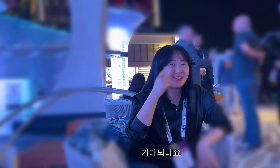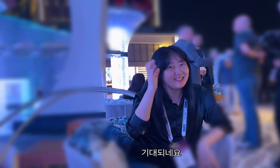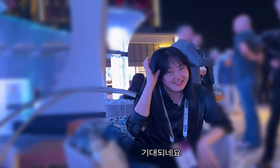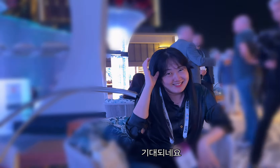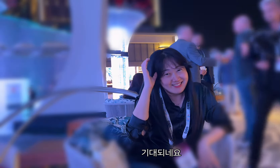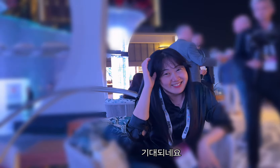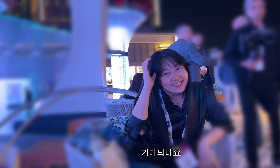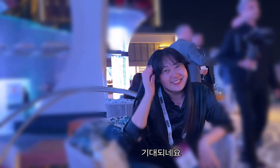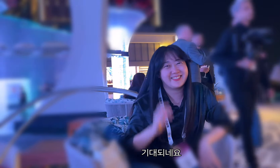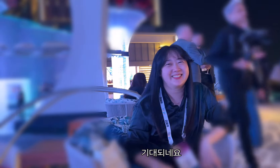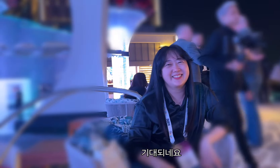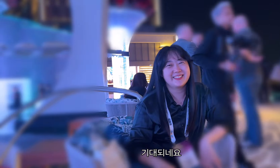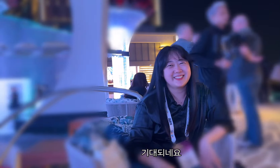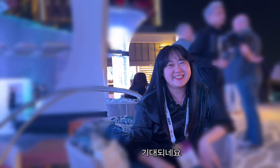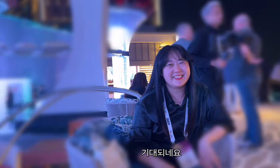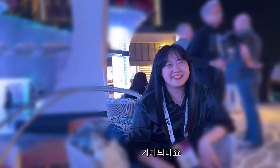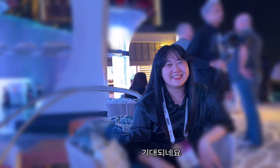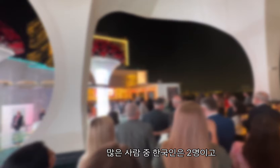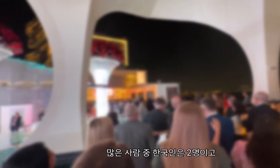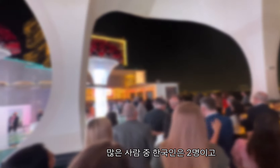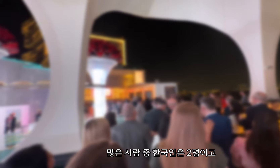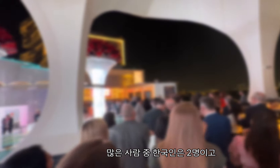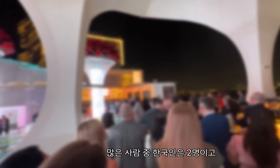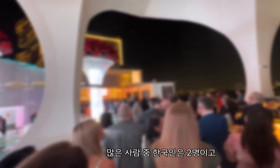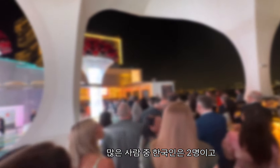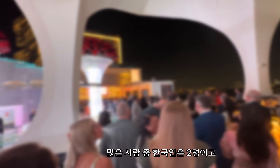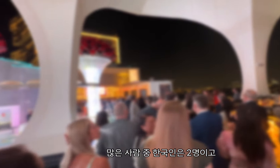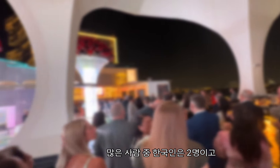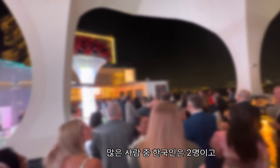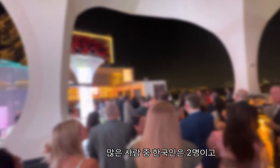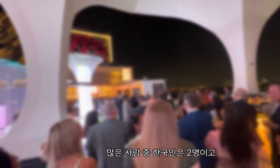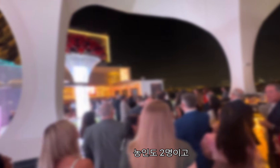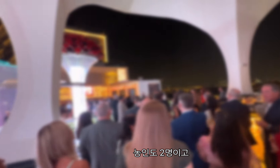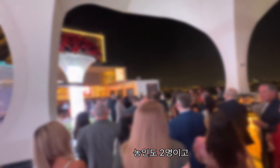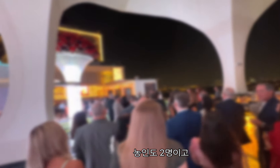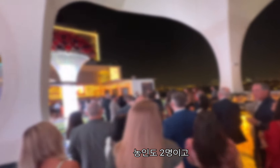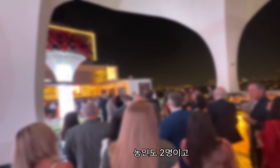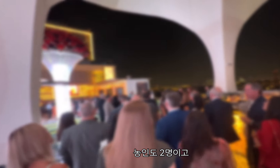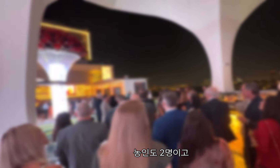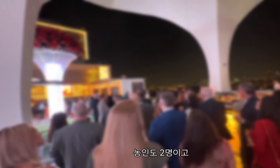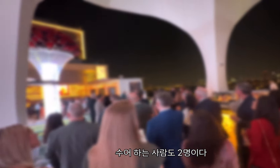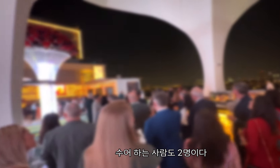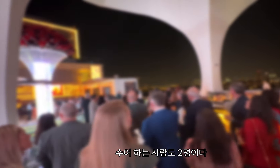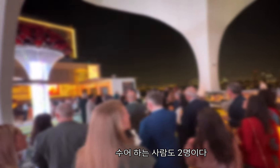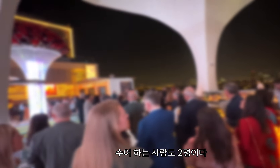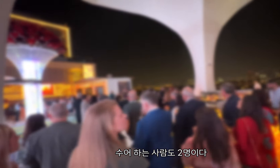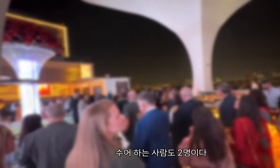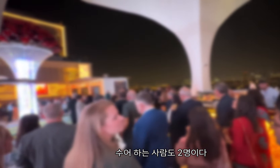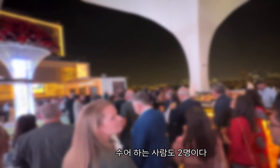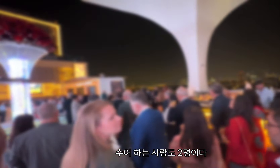I'm looking forward to it. Among the many people, there are 2 Koreans, 2 deaf people, and 2 people who speak sign language.